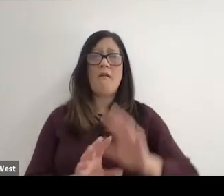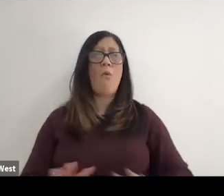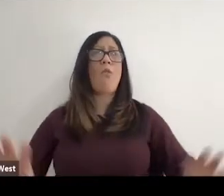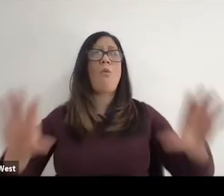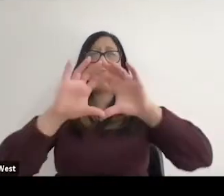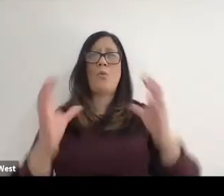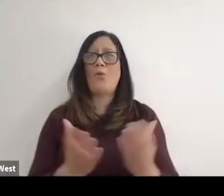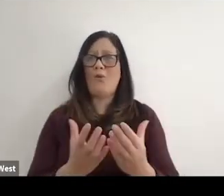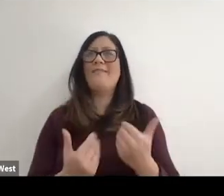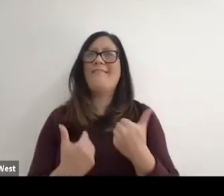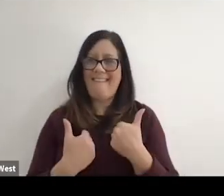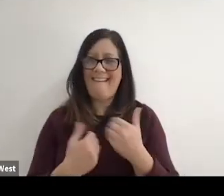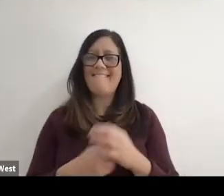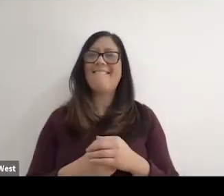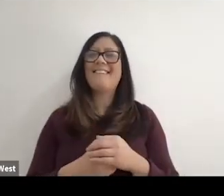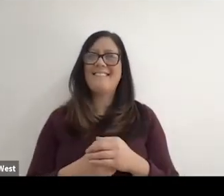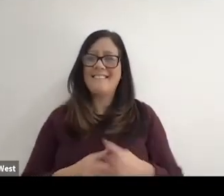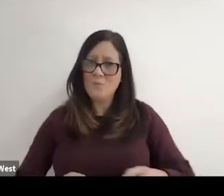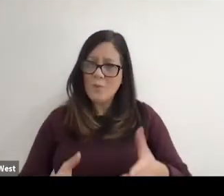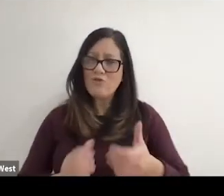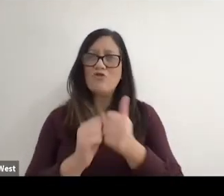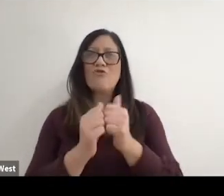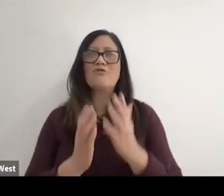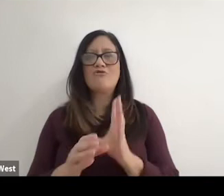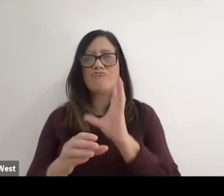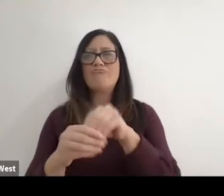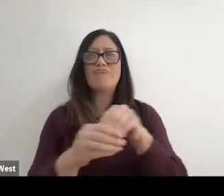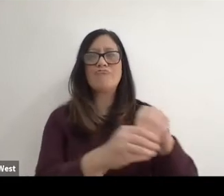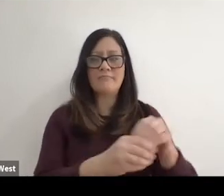there is the there is this happening. Um? Brad,